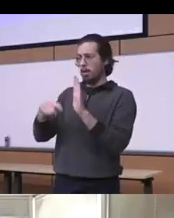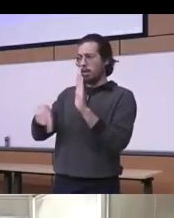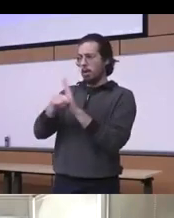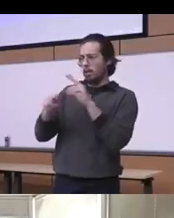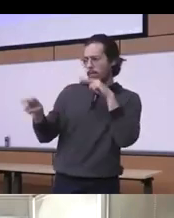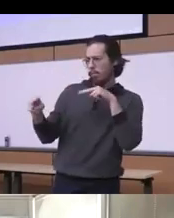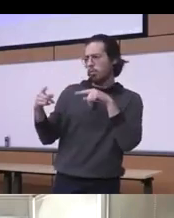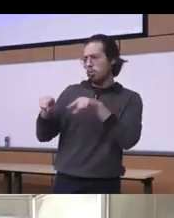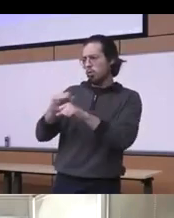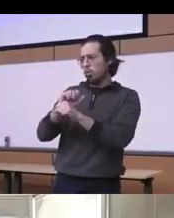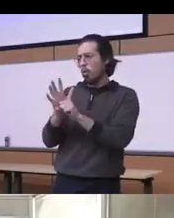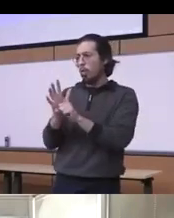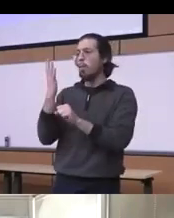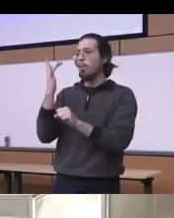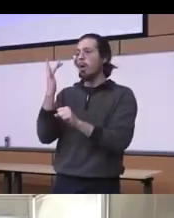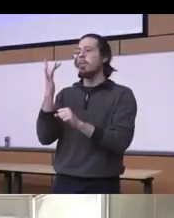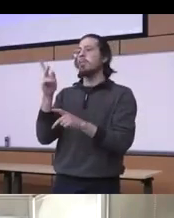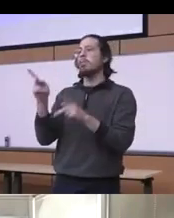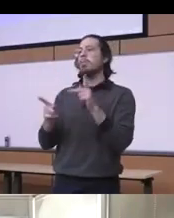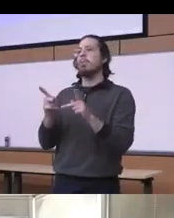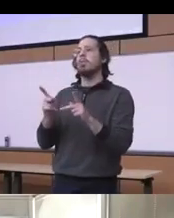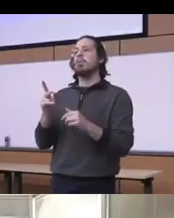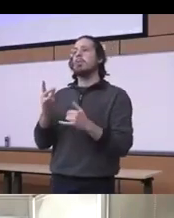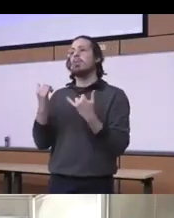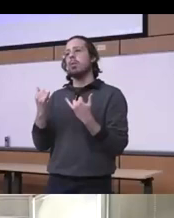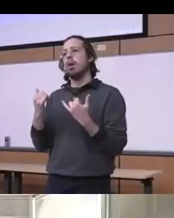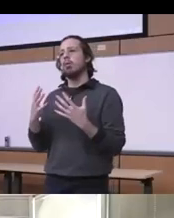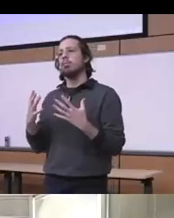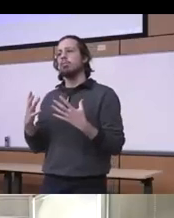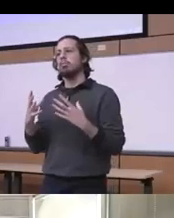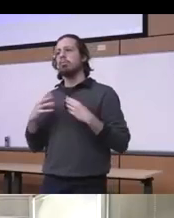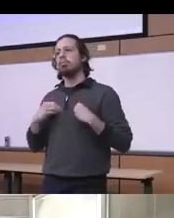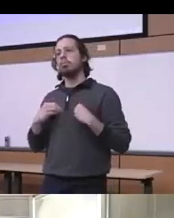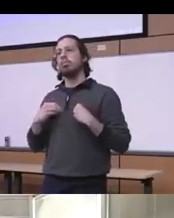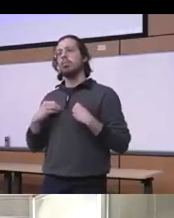more endorsed the fact that it is not unusual that people are going to be struggling during